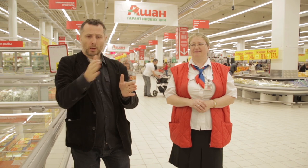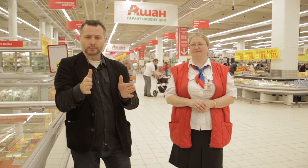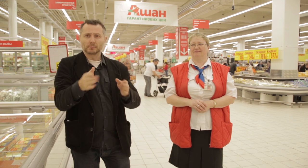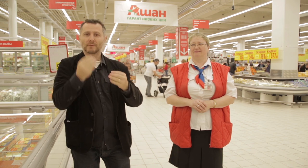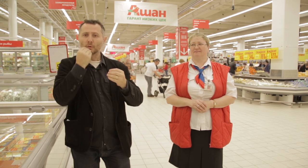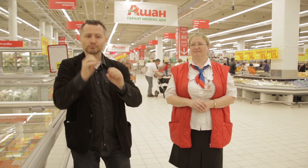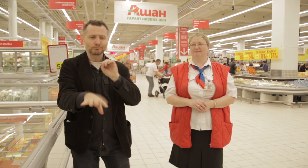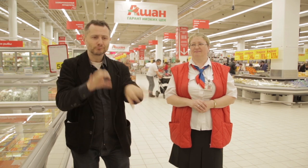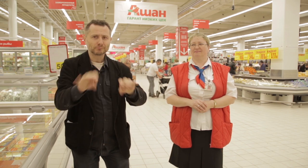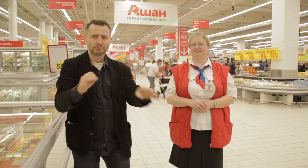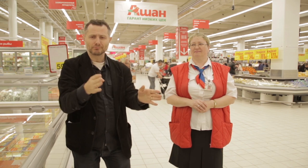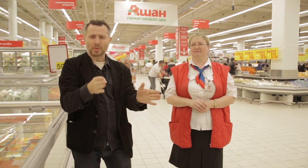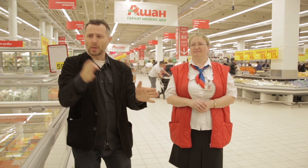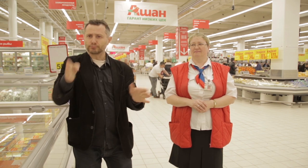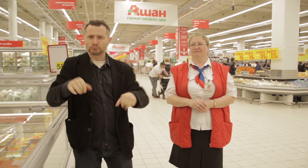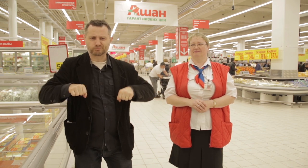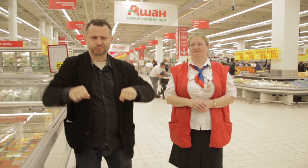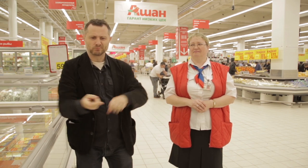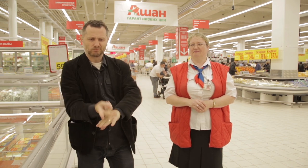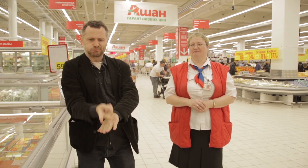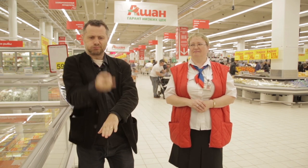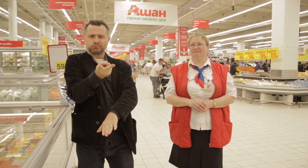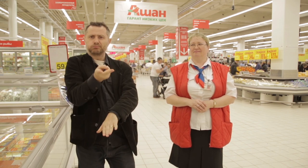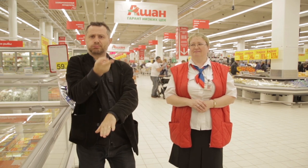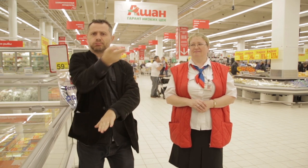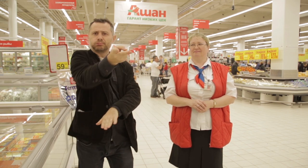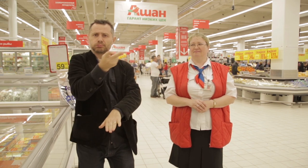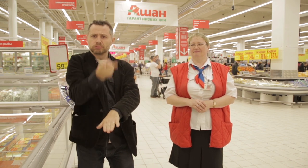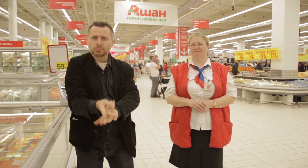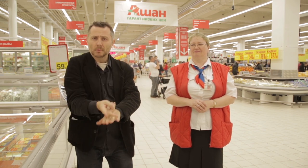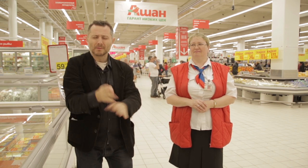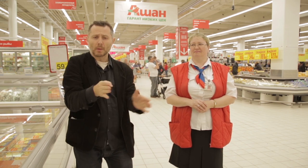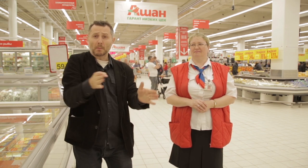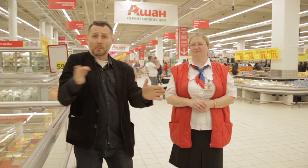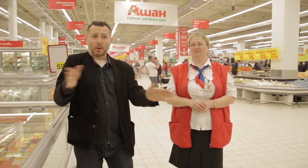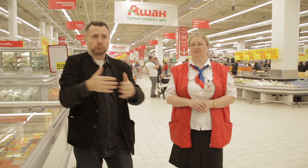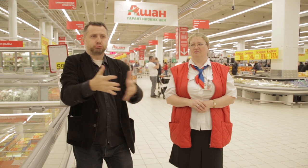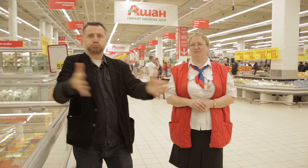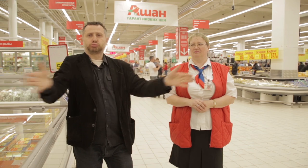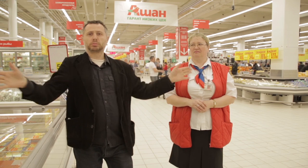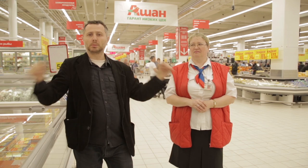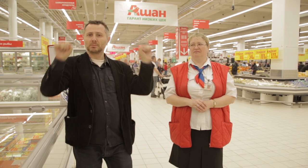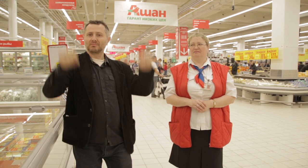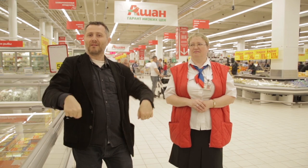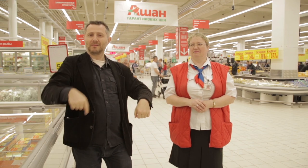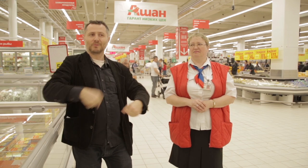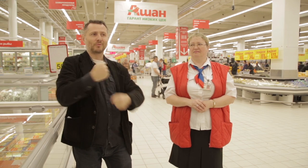are 100 Deaf and hard-of-hearing employees here. Before, they would only hire them as cashiers, then they allowed them to work in different departments: